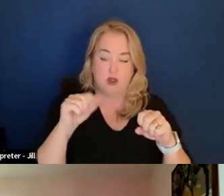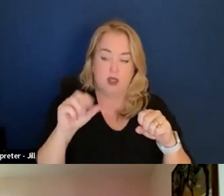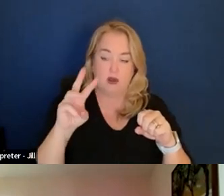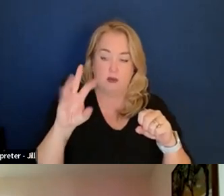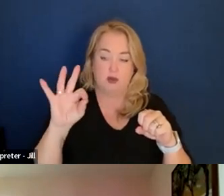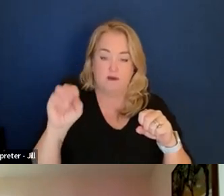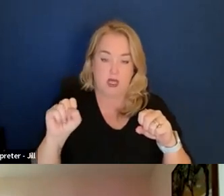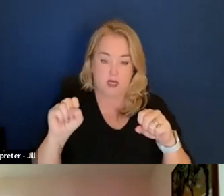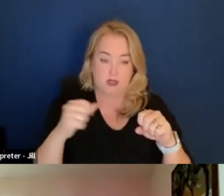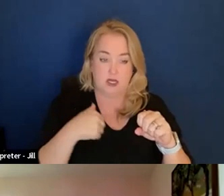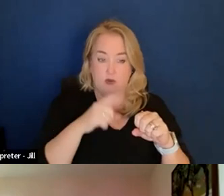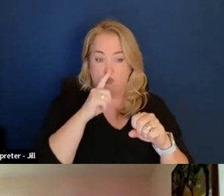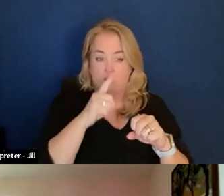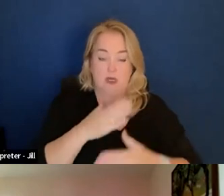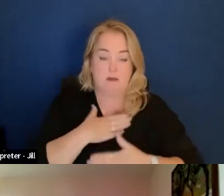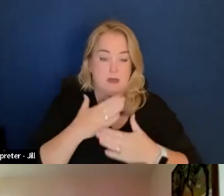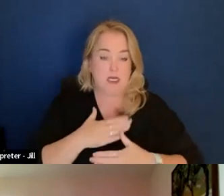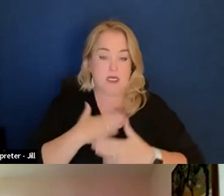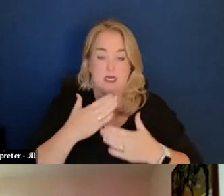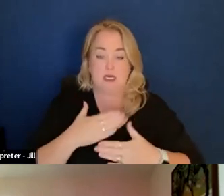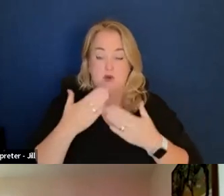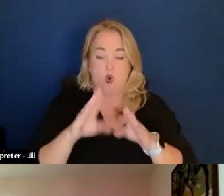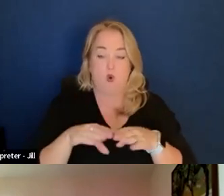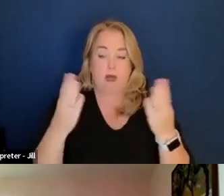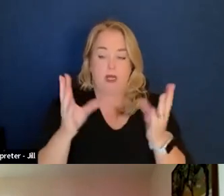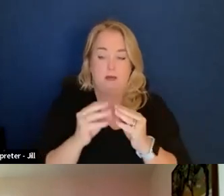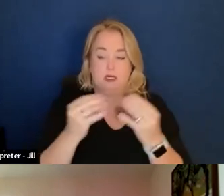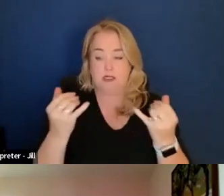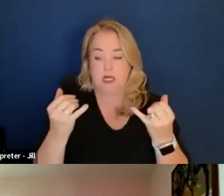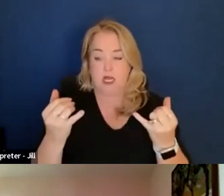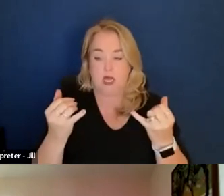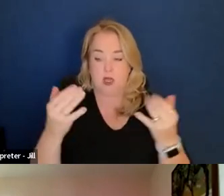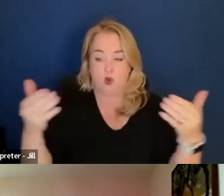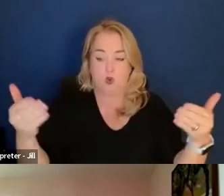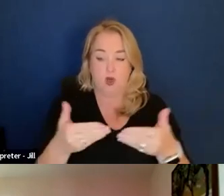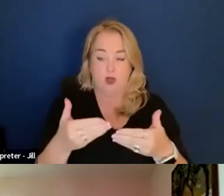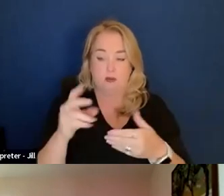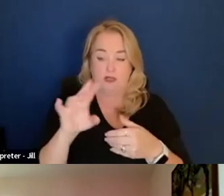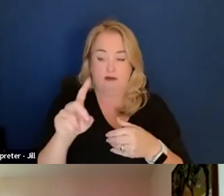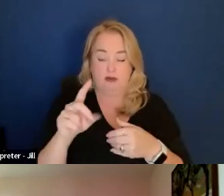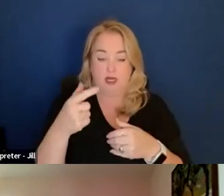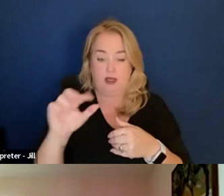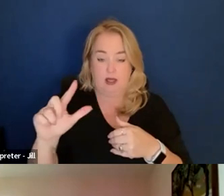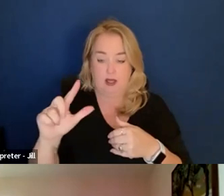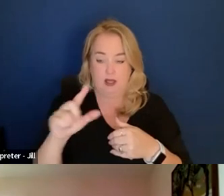I'm really, really pleased to be opening this meeting today and welcoming David Gill who is joining us.